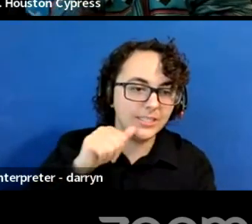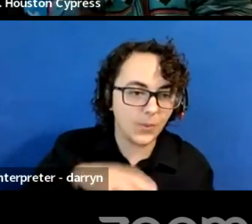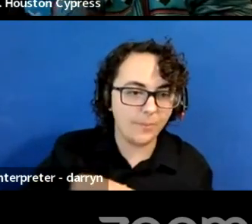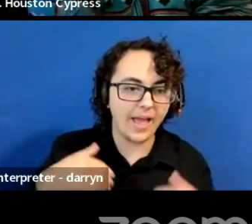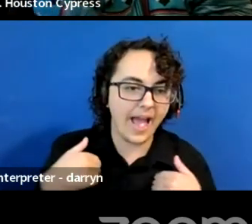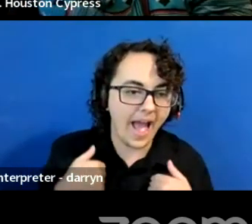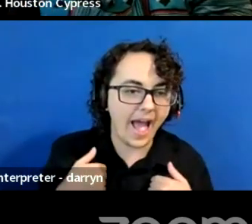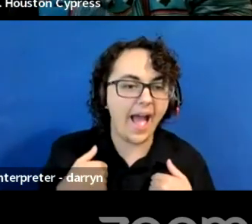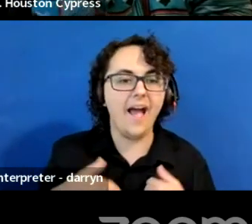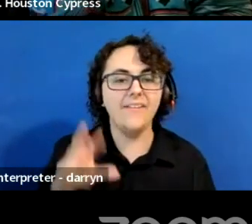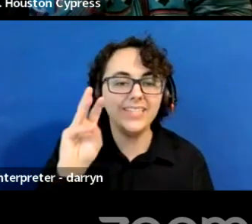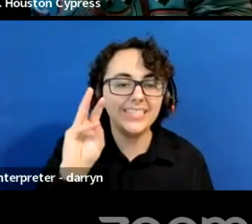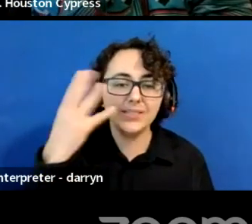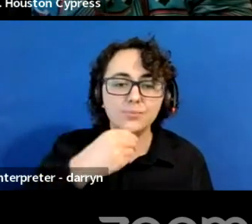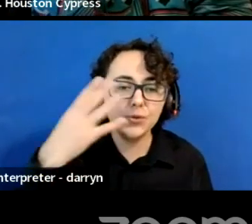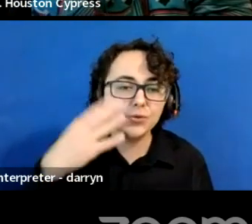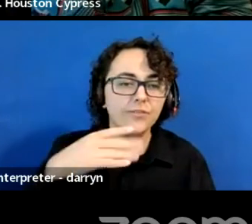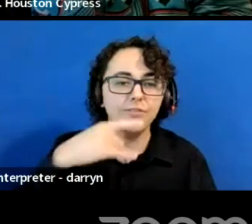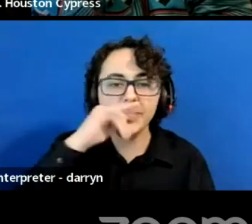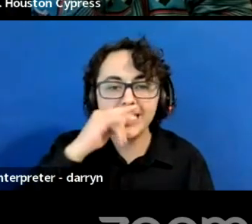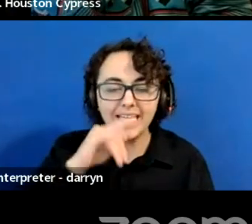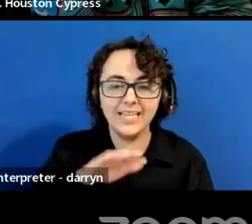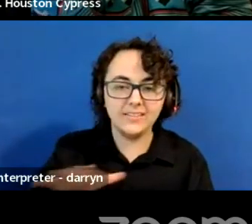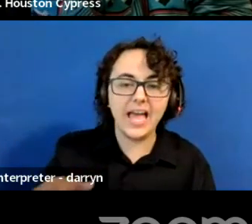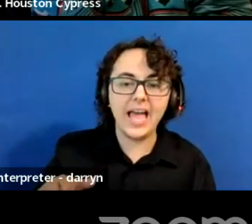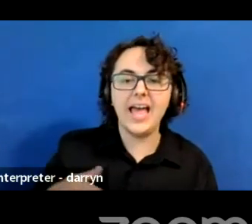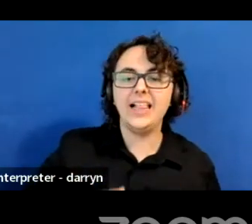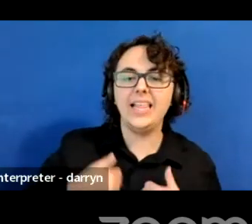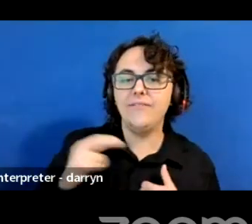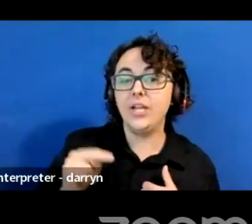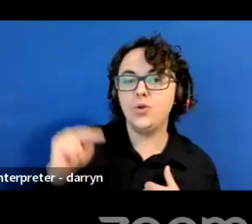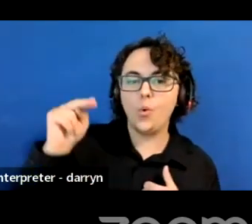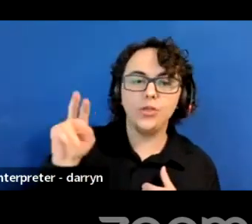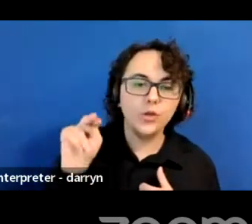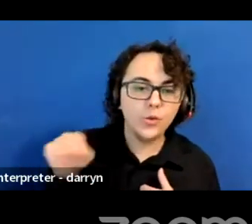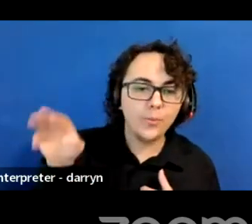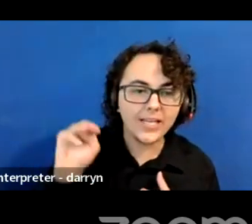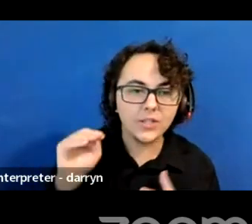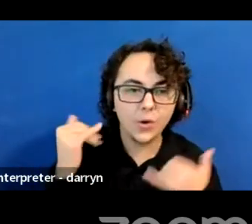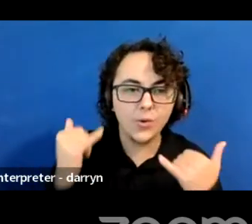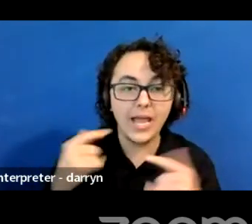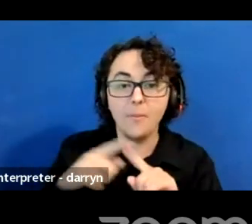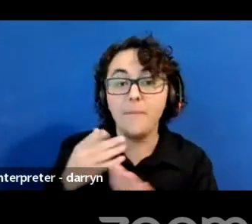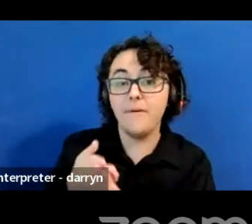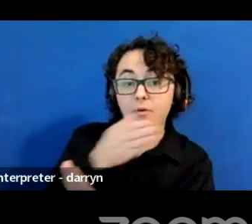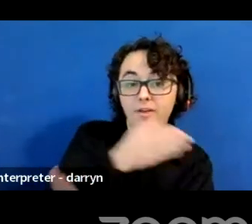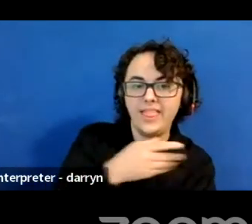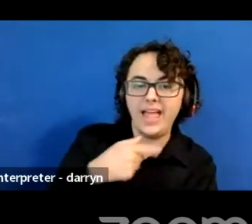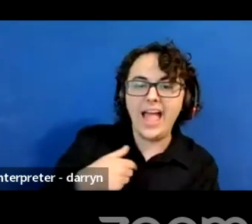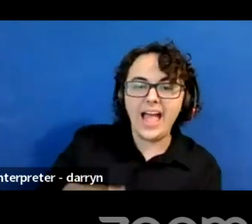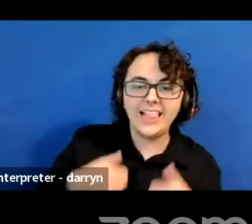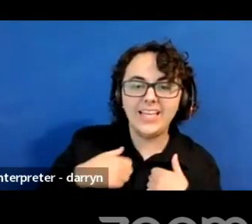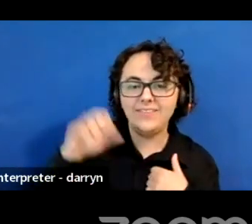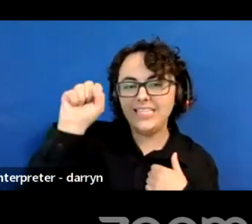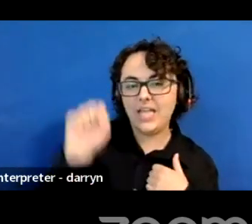I'm living in Northern New Mexico now, but prior to this, I lived in South Louisiana for a good number of years.